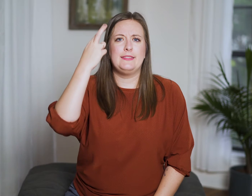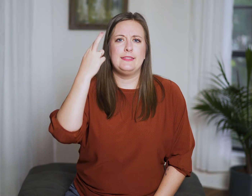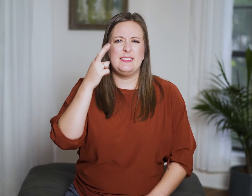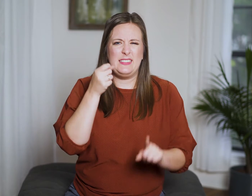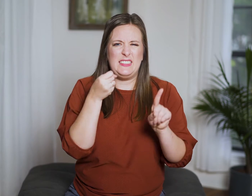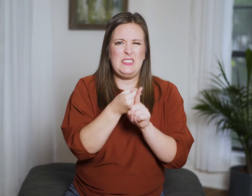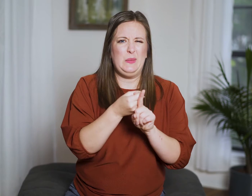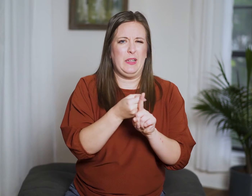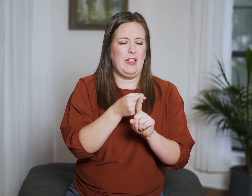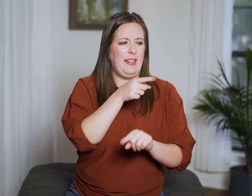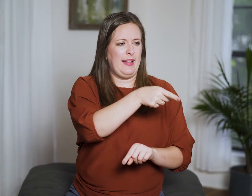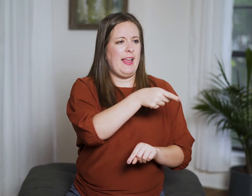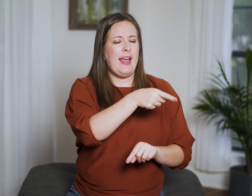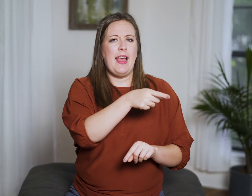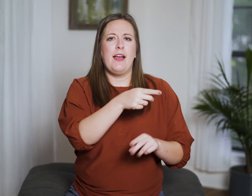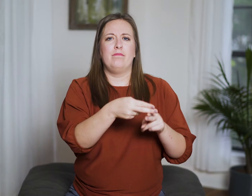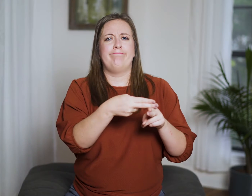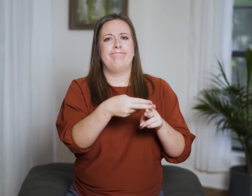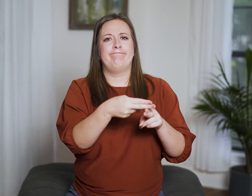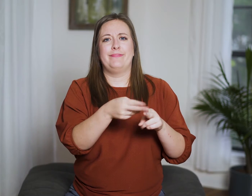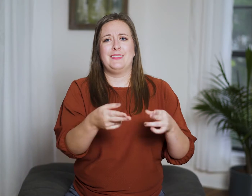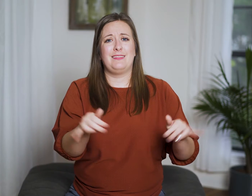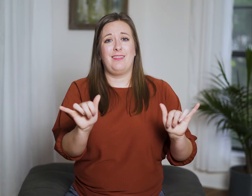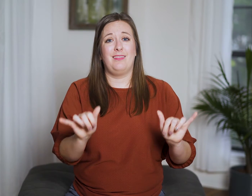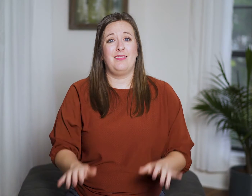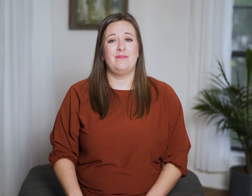that the impact this can have is fleeting—